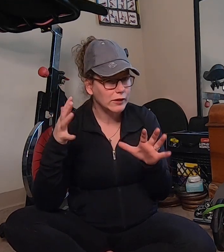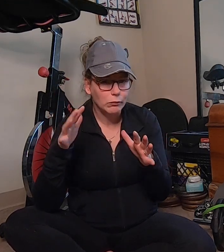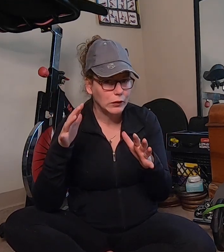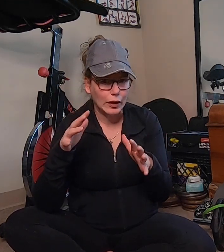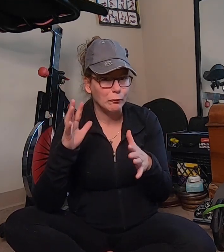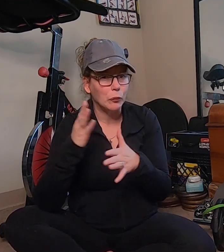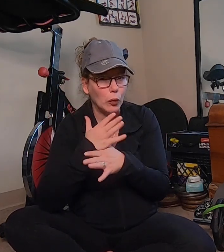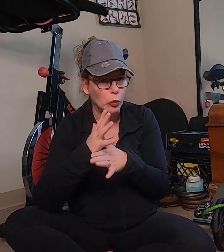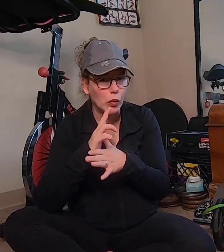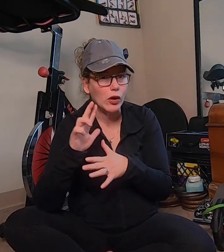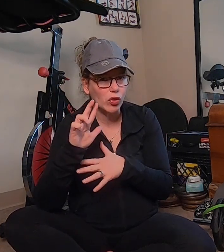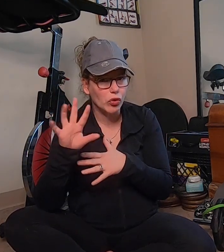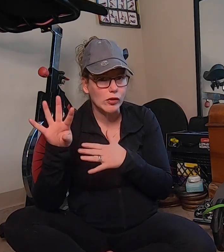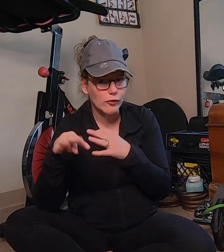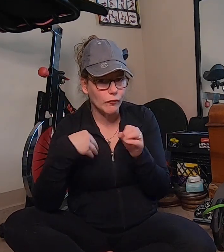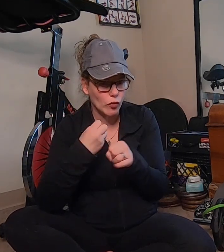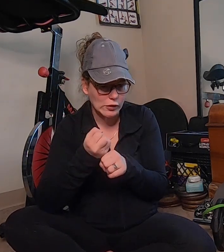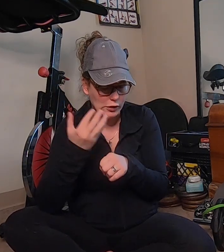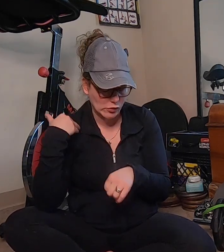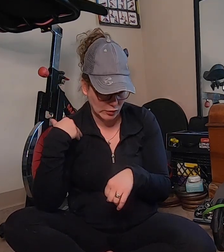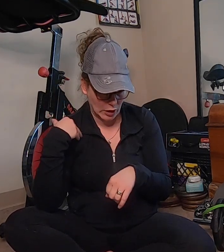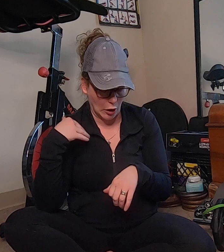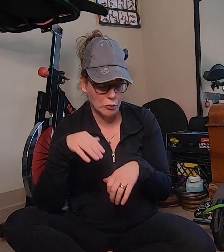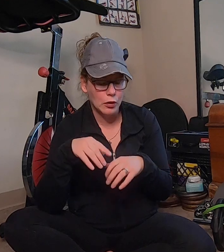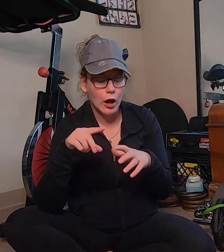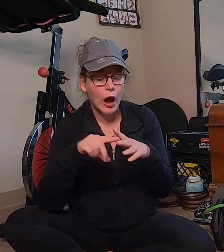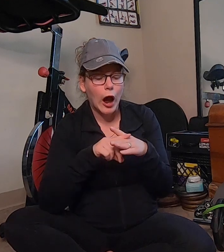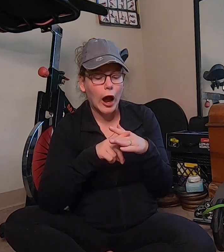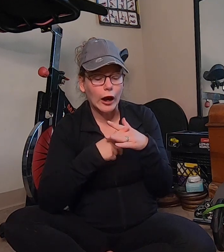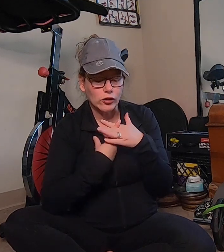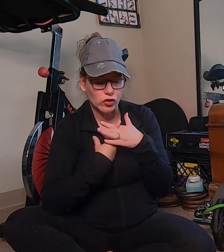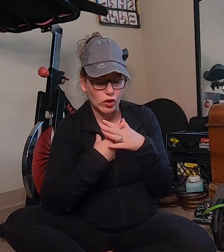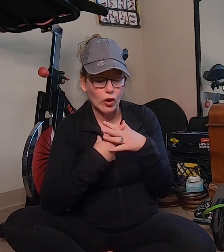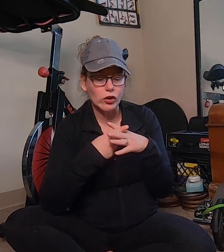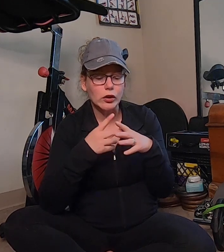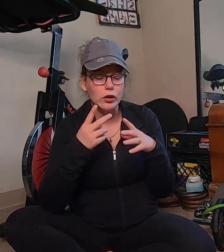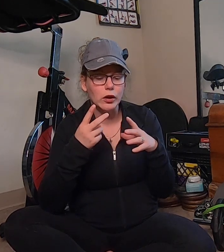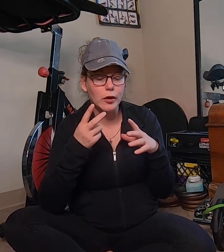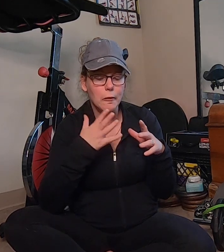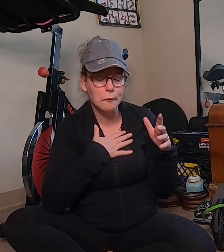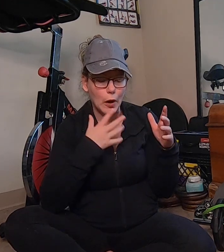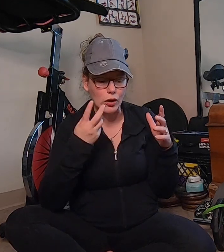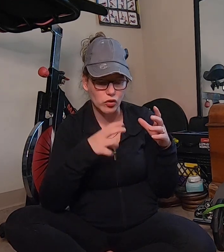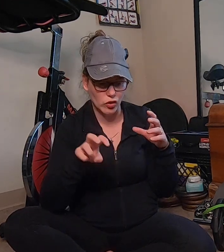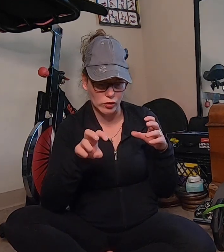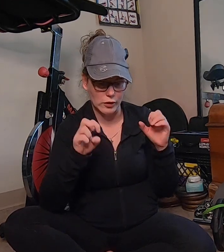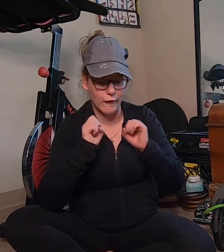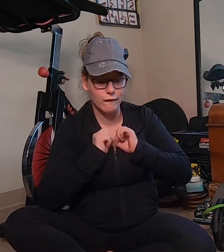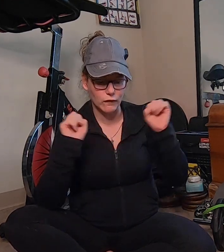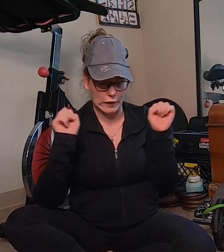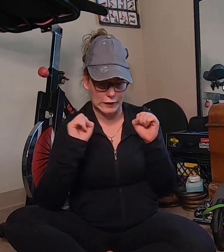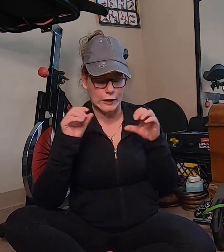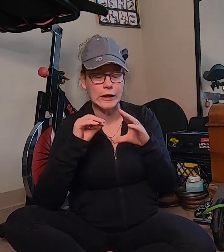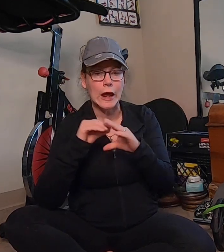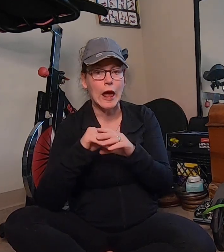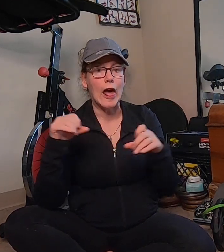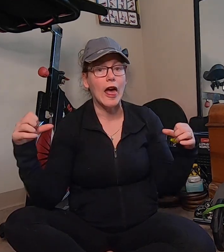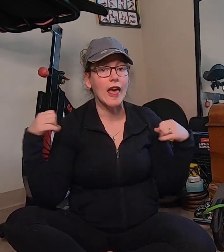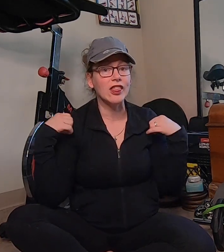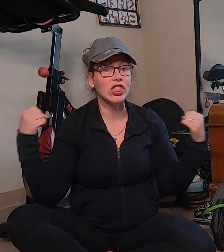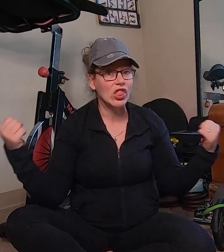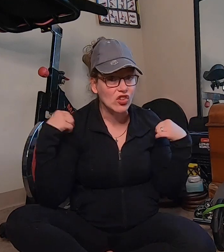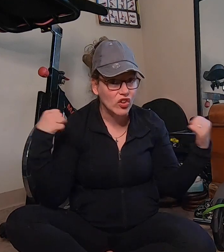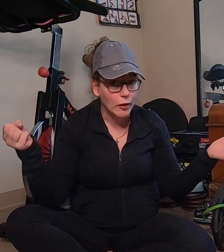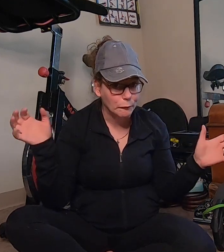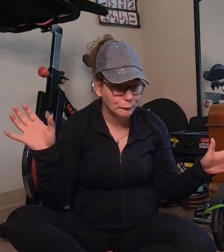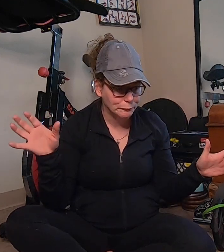something like between three to four years ago I started my journey of Fitness in the gym